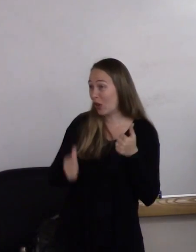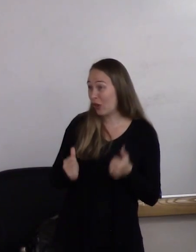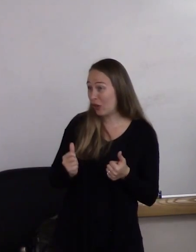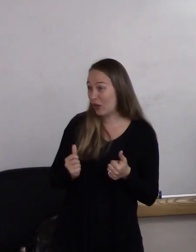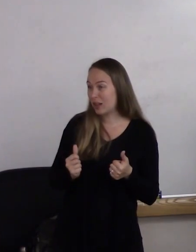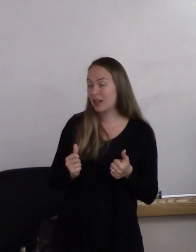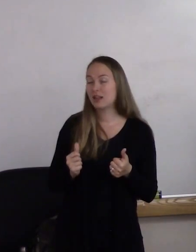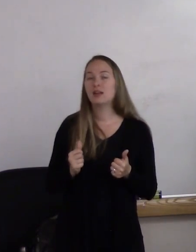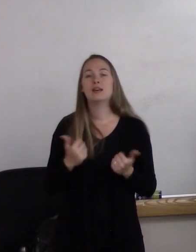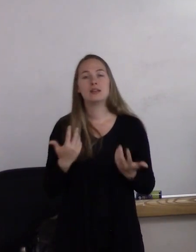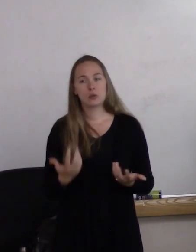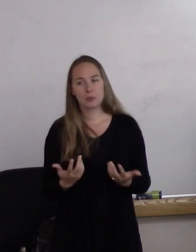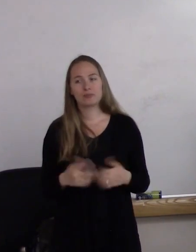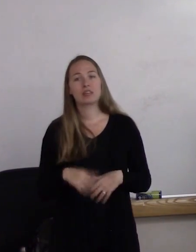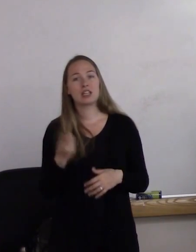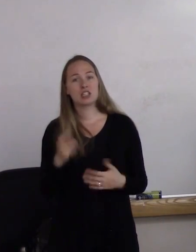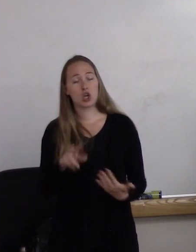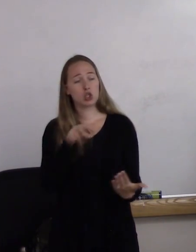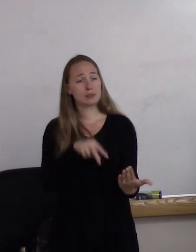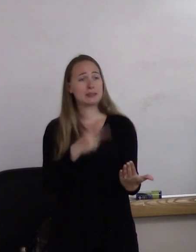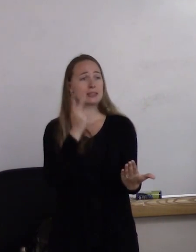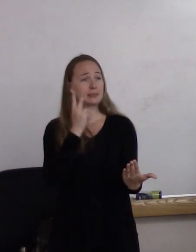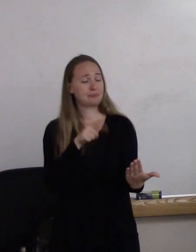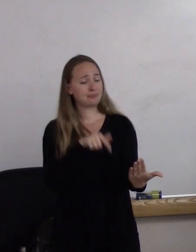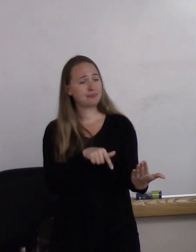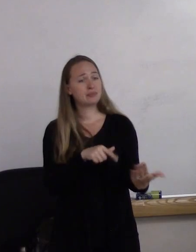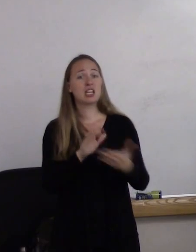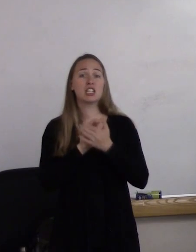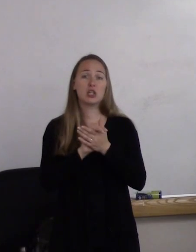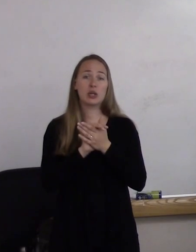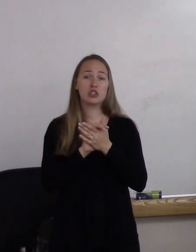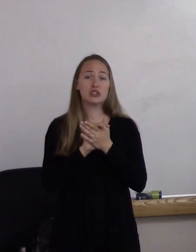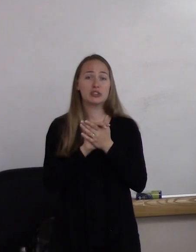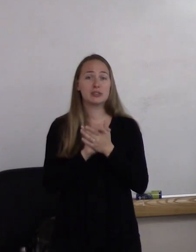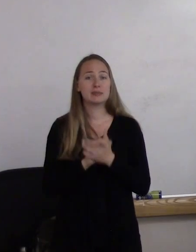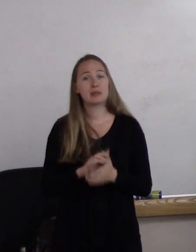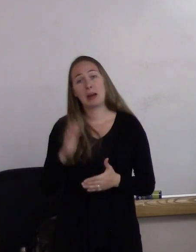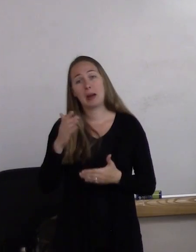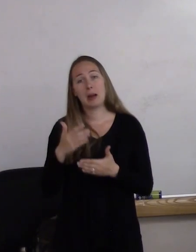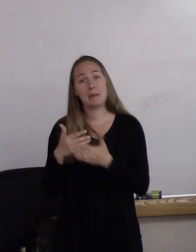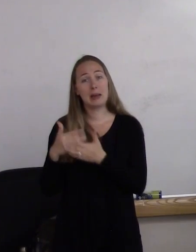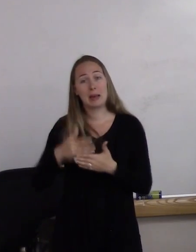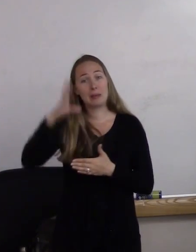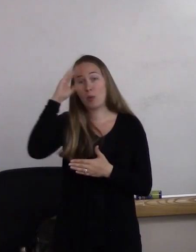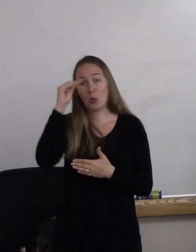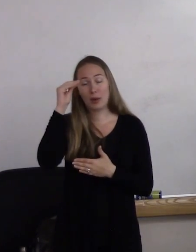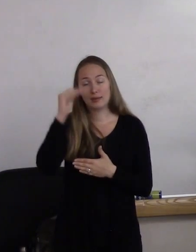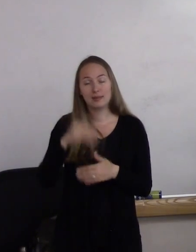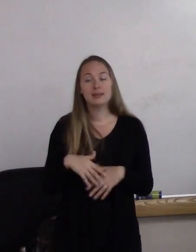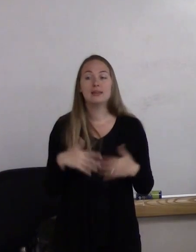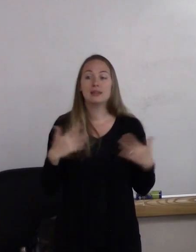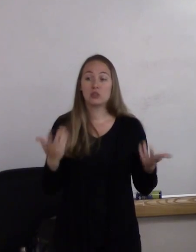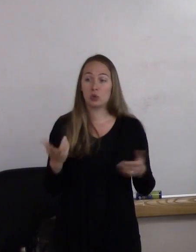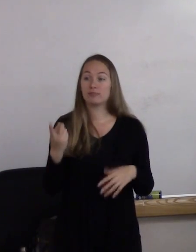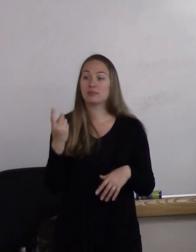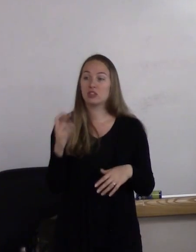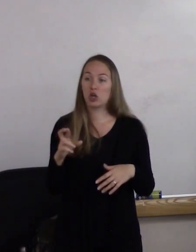So doctor takes a look and says, "Well, congratulations. You've got a bouncing baby boy." So doctor goes into the next room